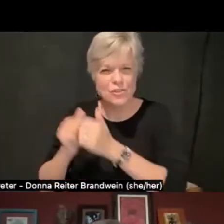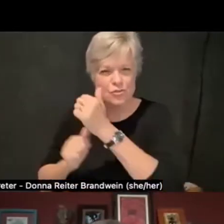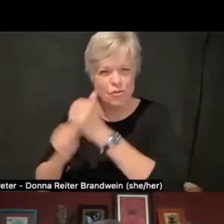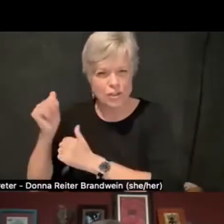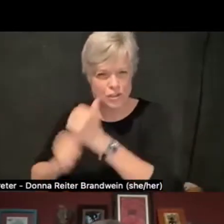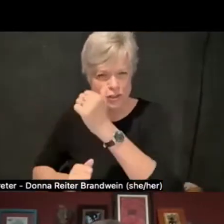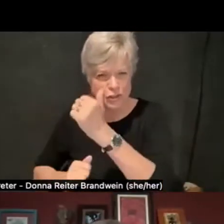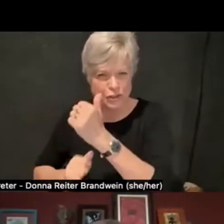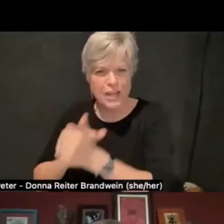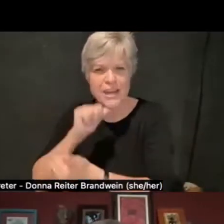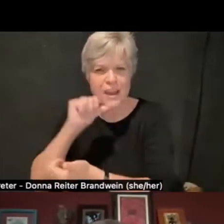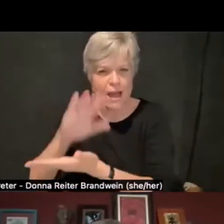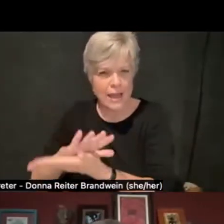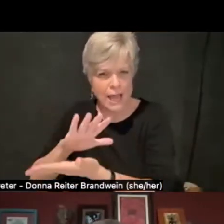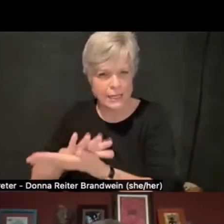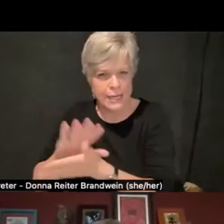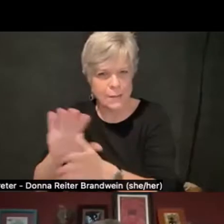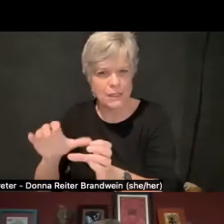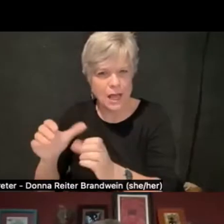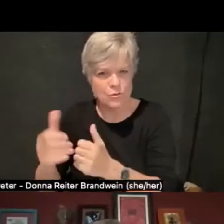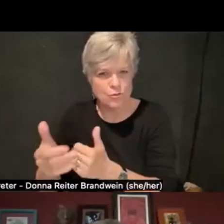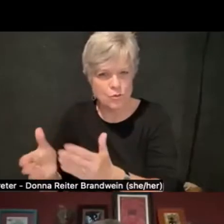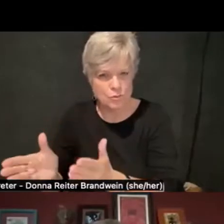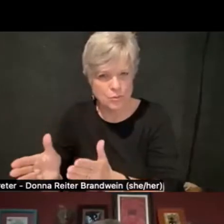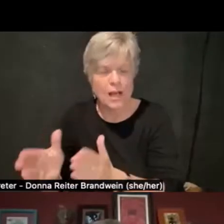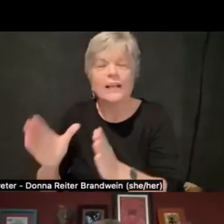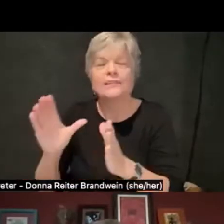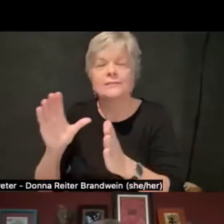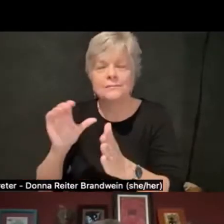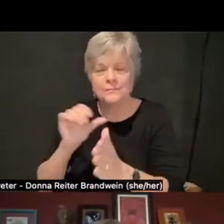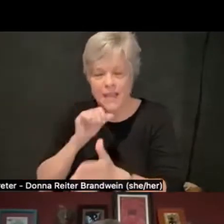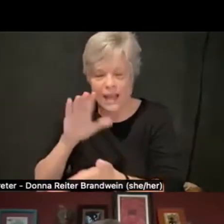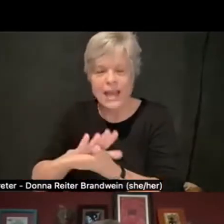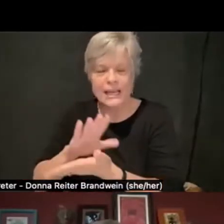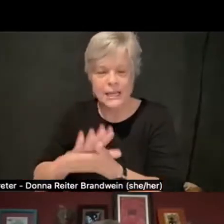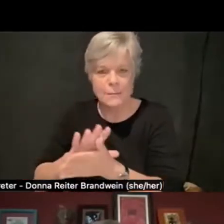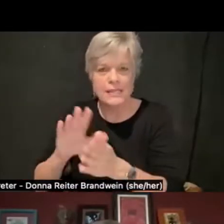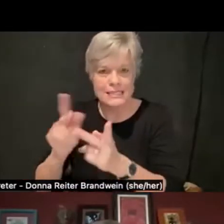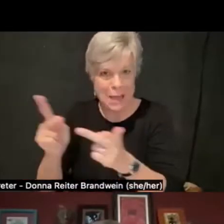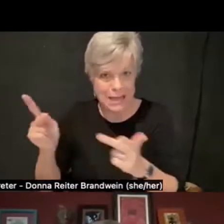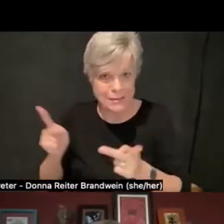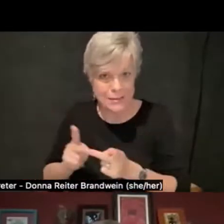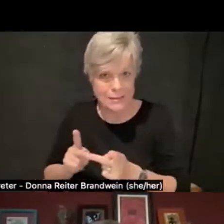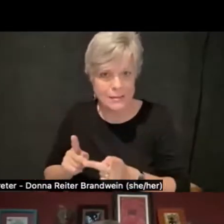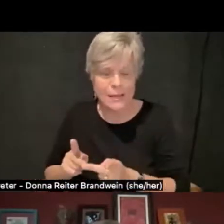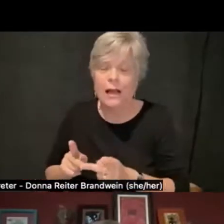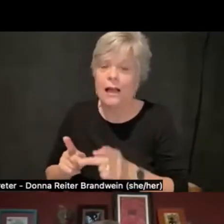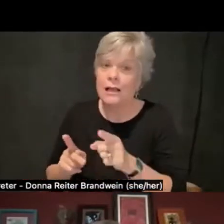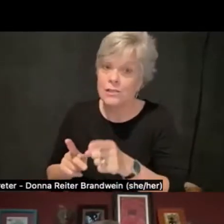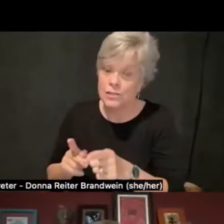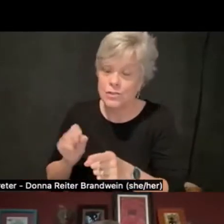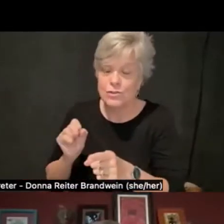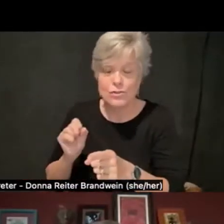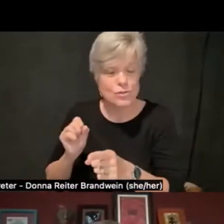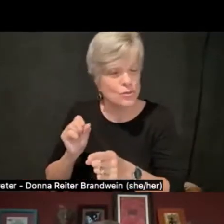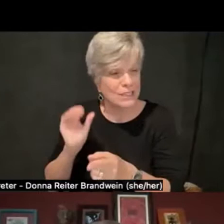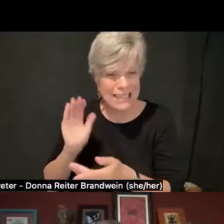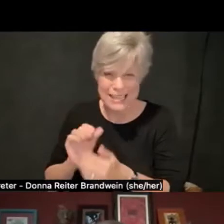once you step outside of the classroom in terms of how access happens, and so it was really difficult